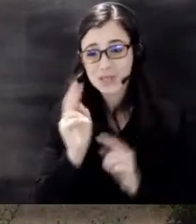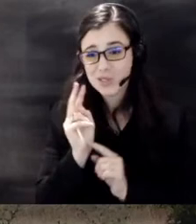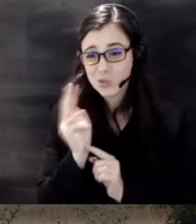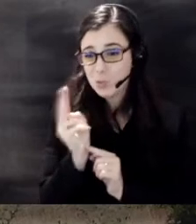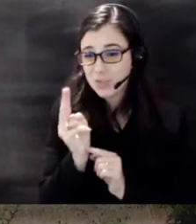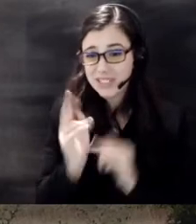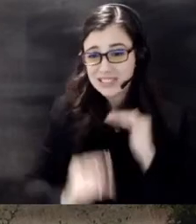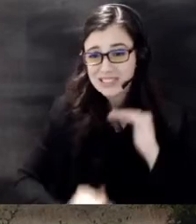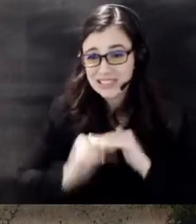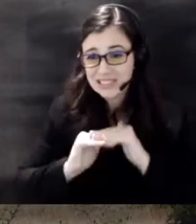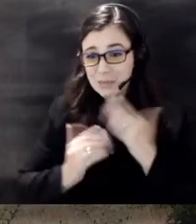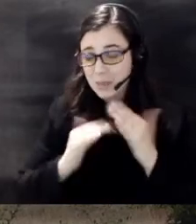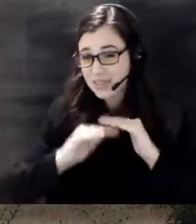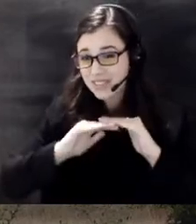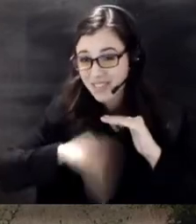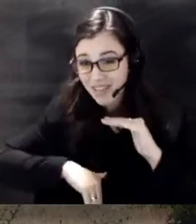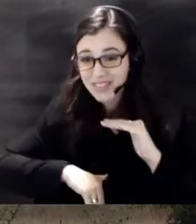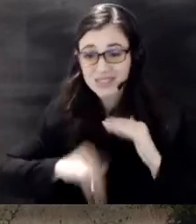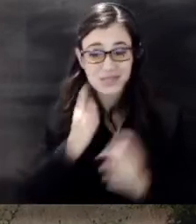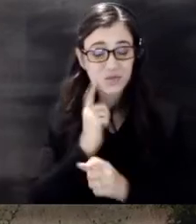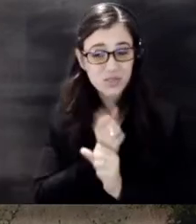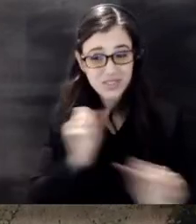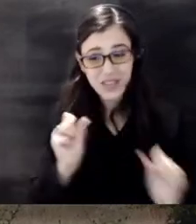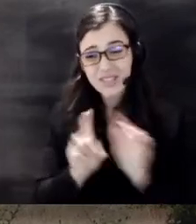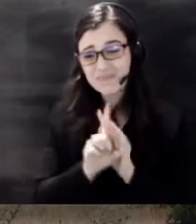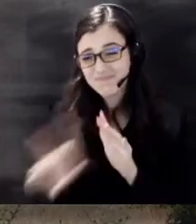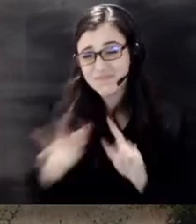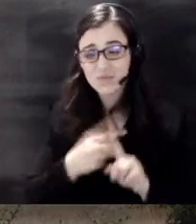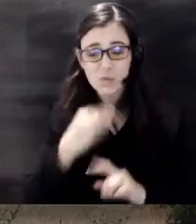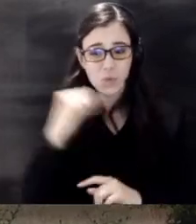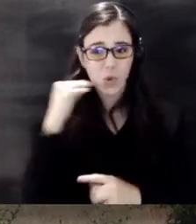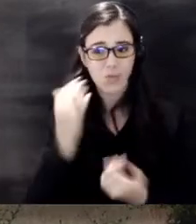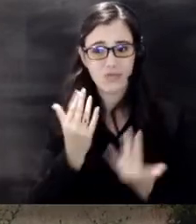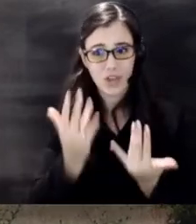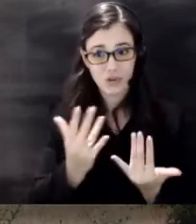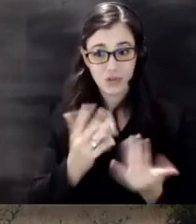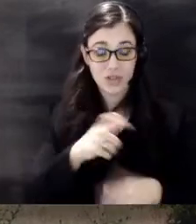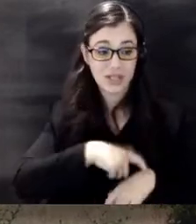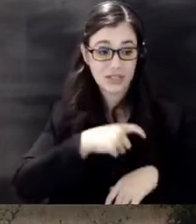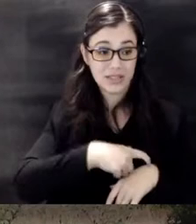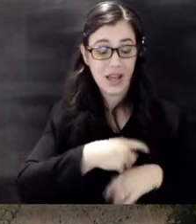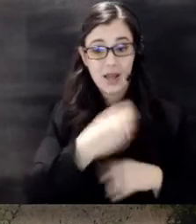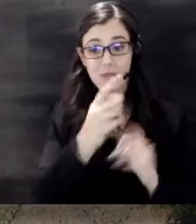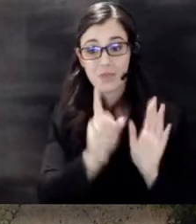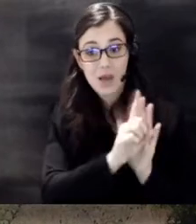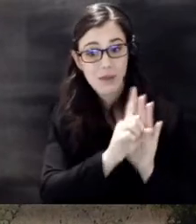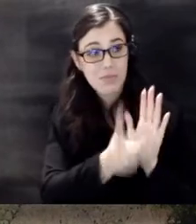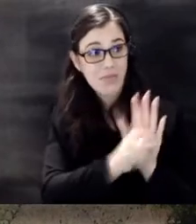even less to safely escape from a home fire from the time the smoke alarm sounds your ability to